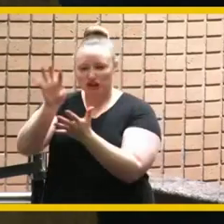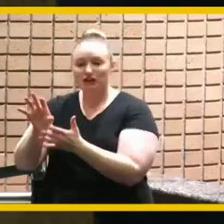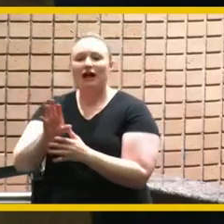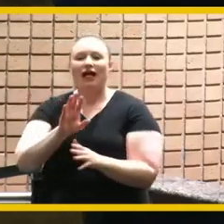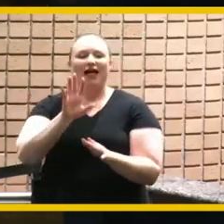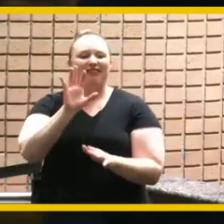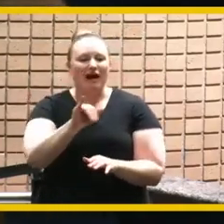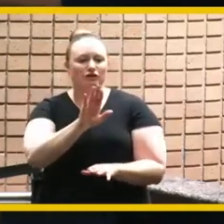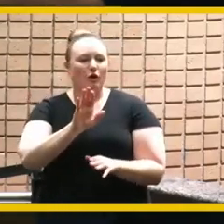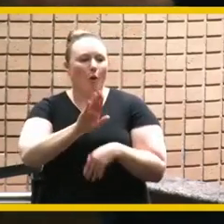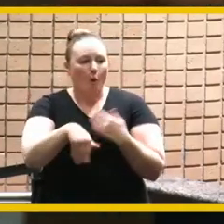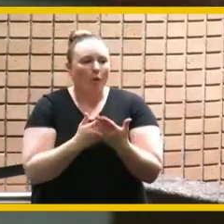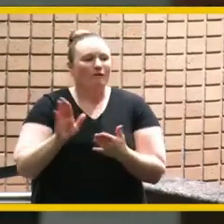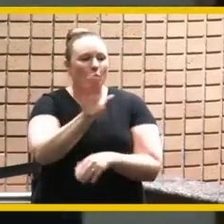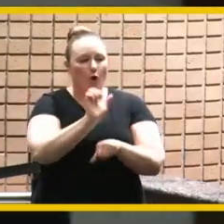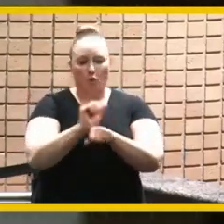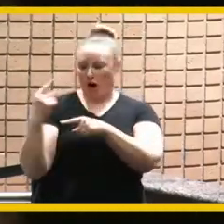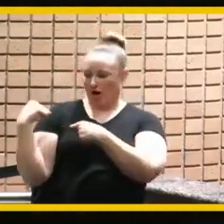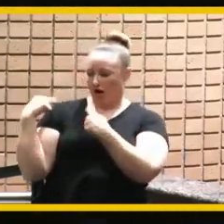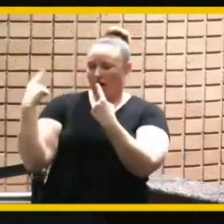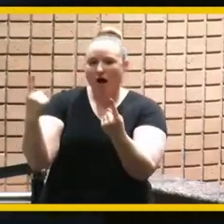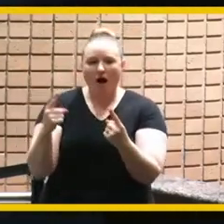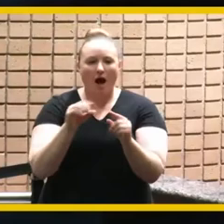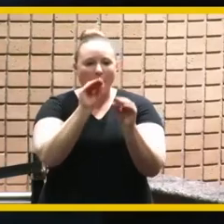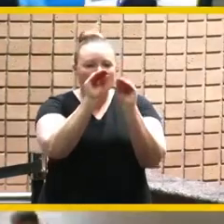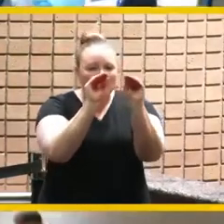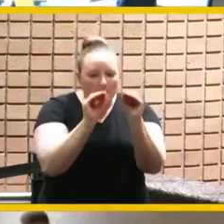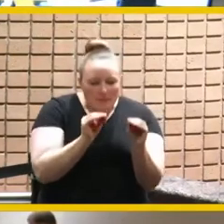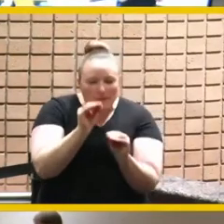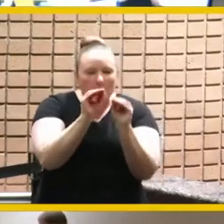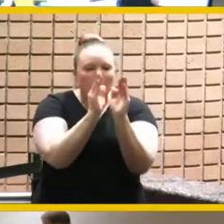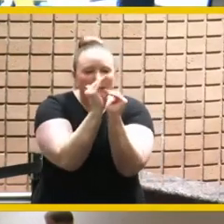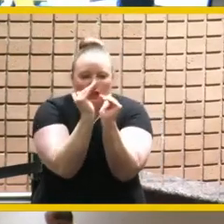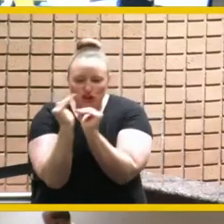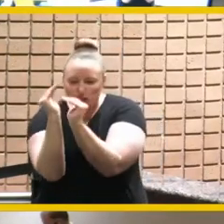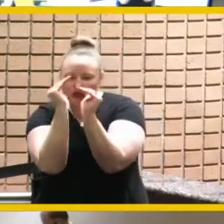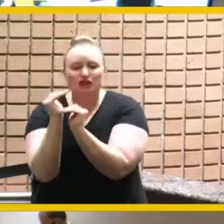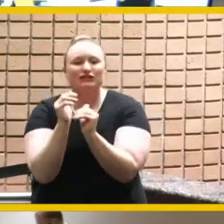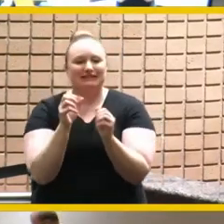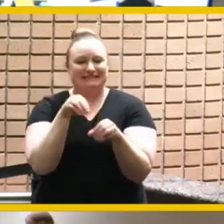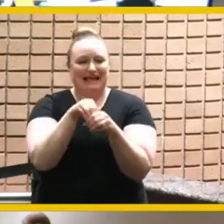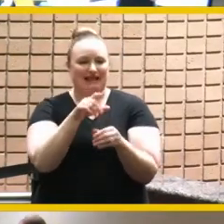in the community small little pictures of all the many things that you've done so it's a reminder